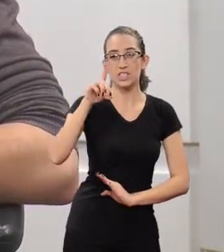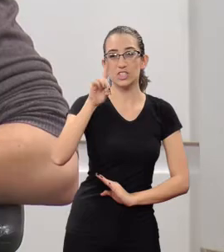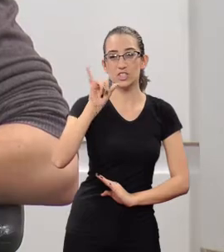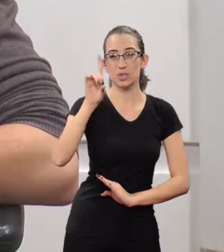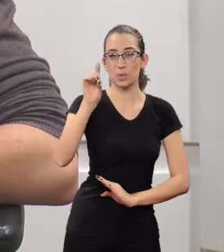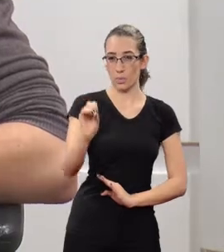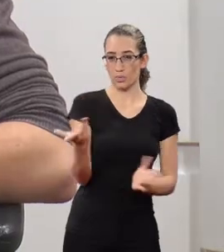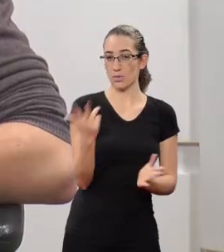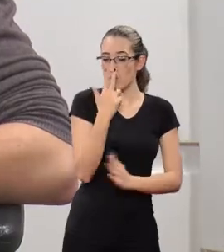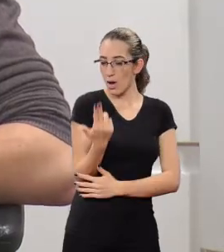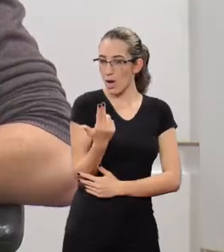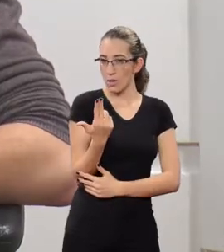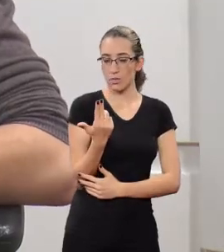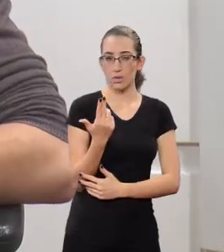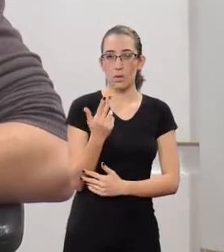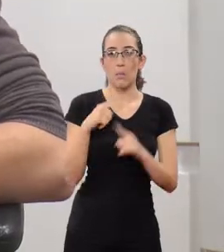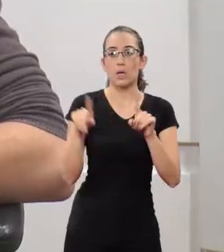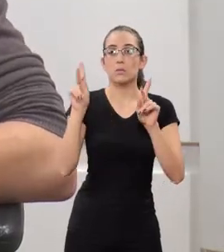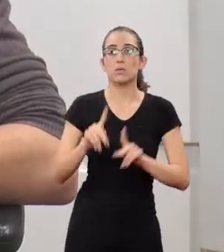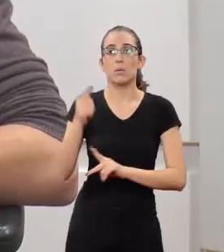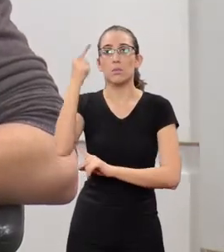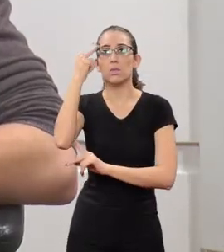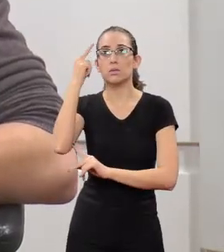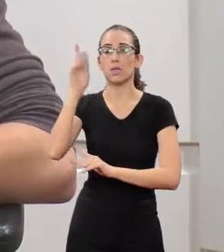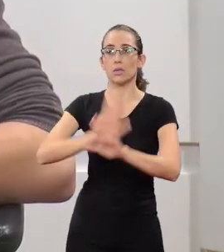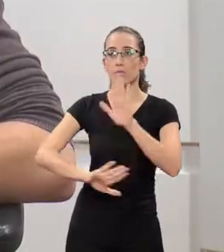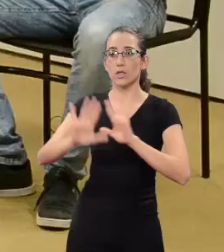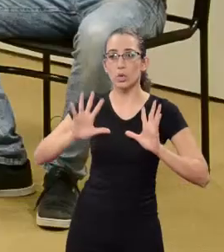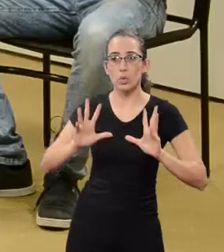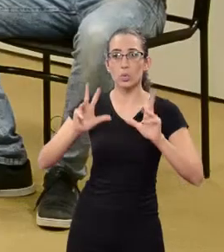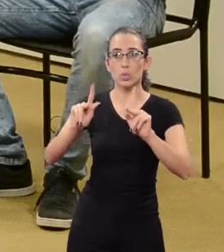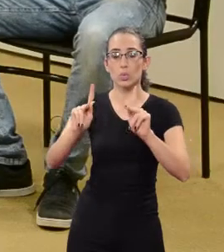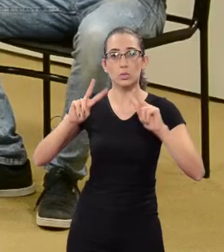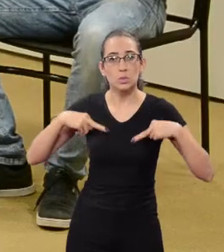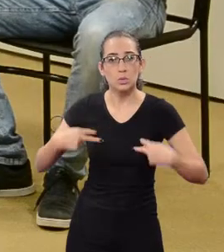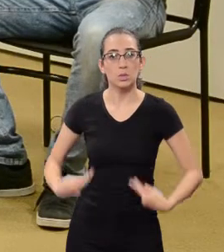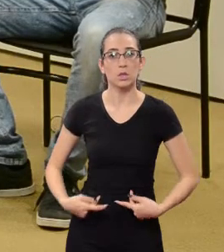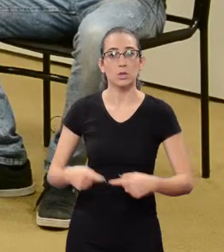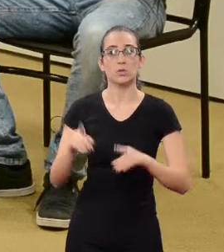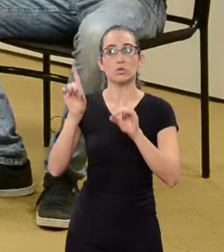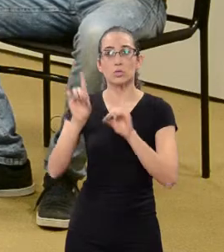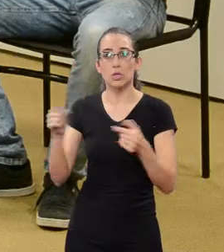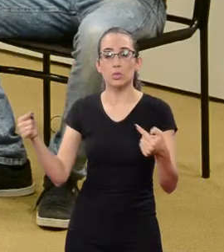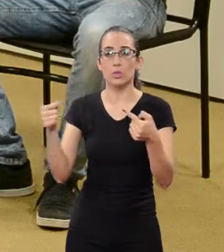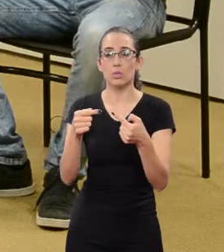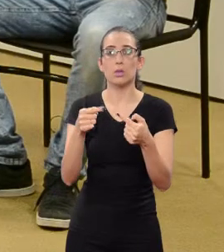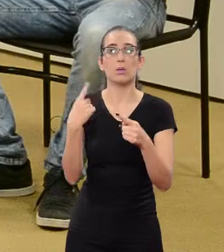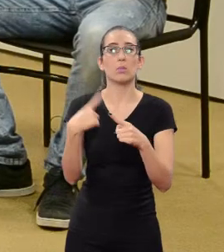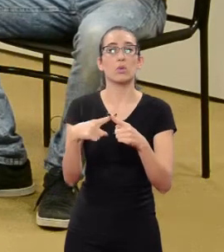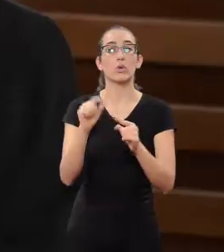And sometimes people will only understand that Human Rights serve to protect every one when they apply to their reality.